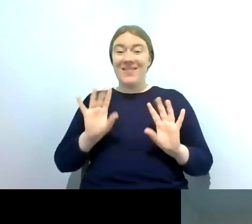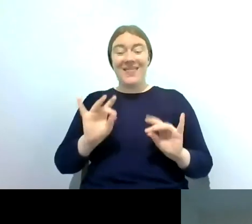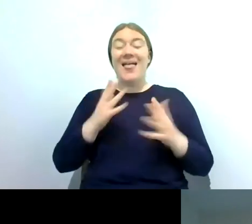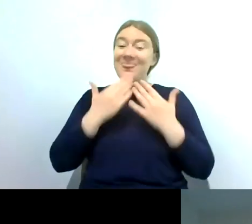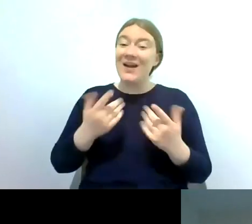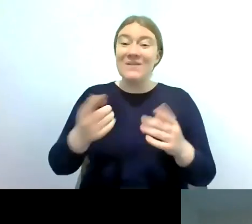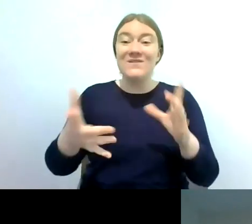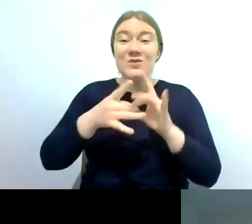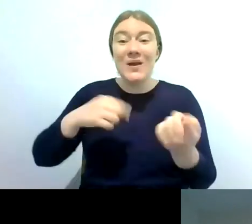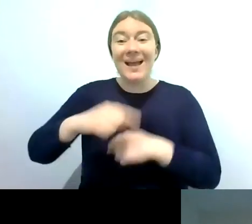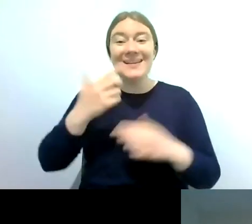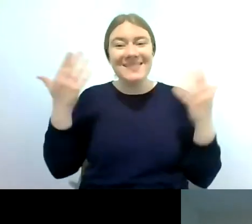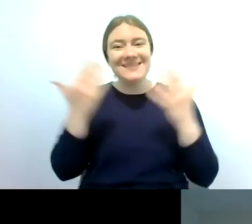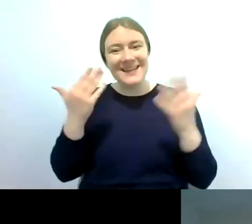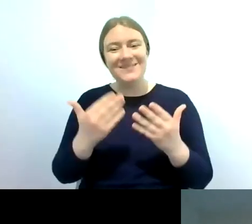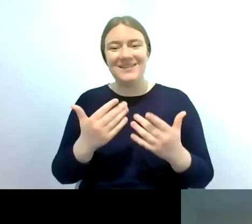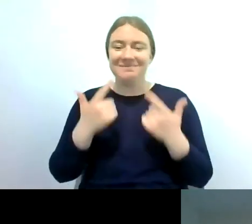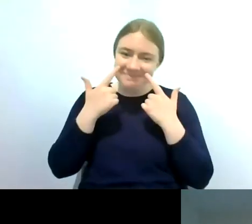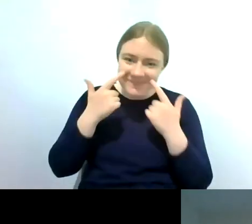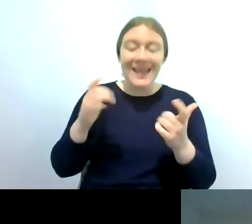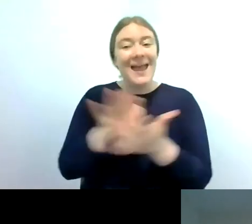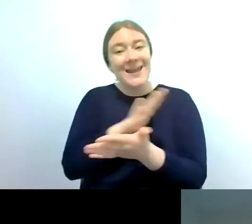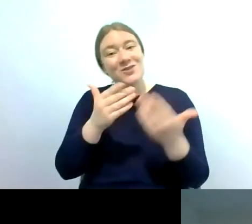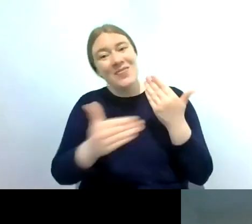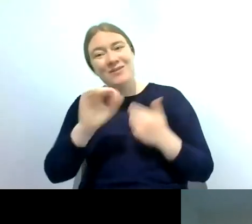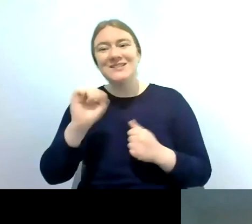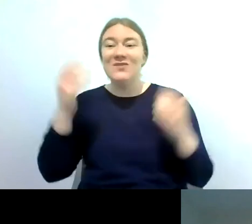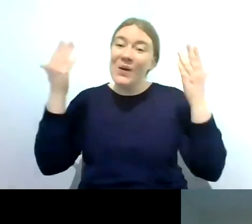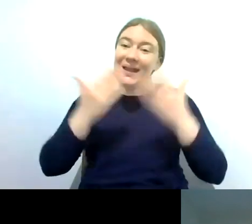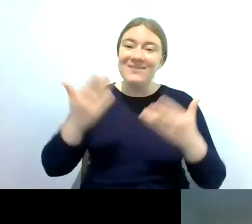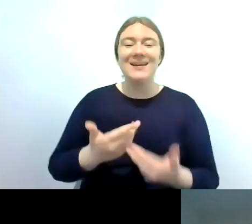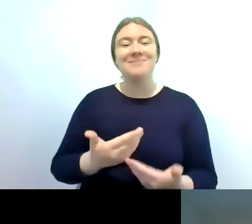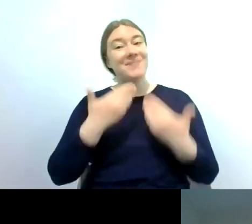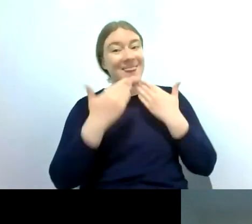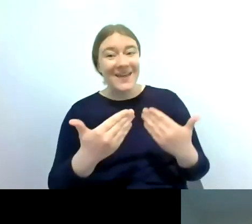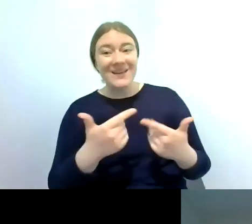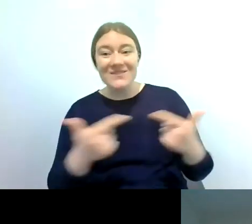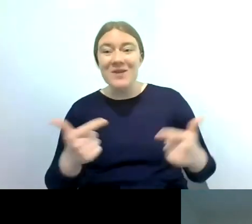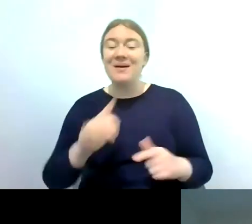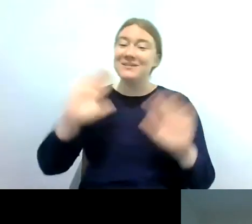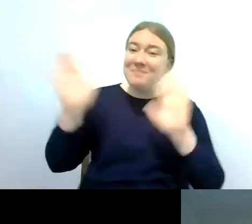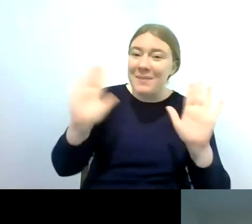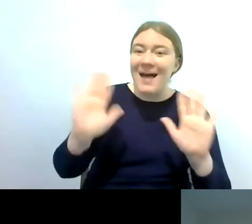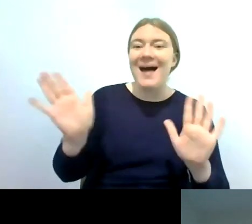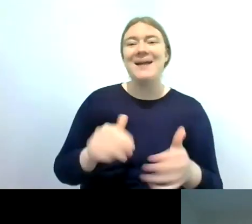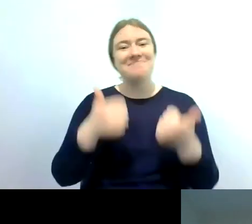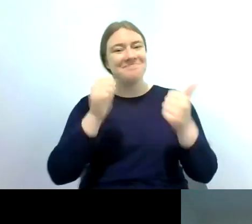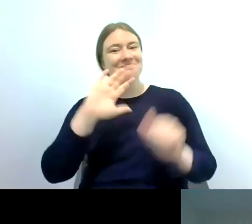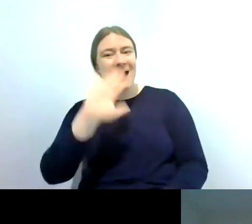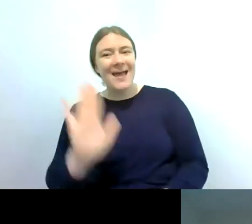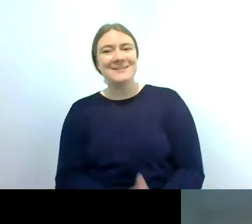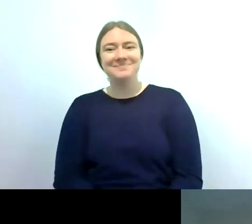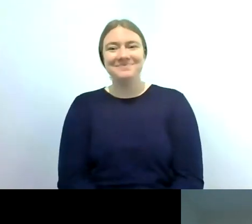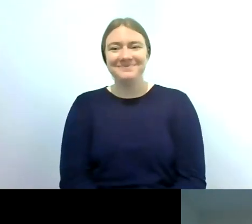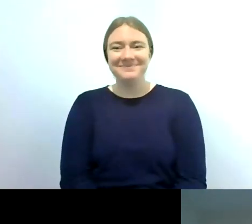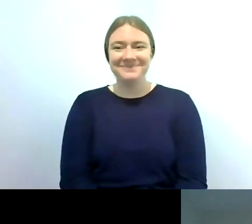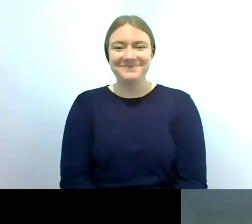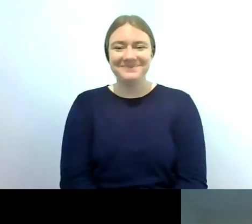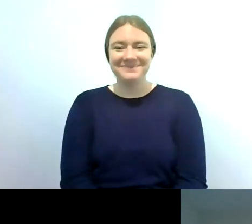us this evening and um yeah enjoy the rest of your evening thank you very much bye bye